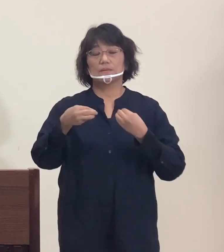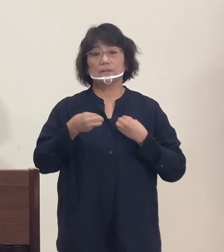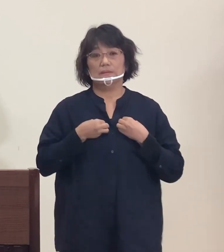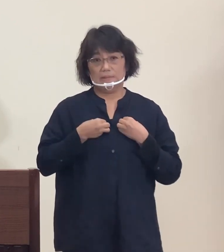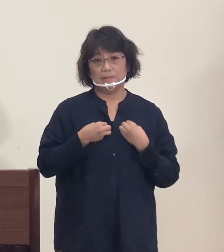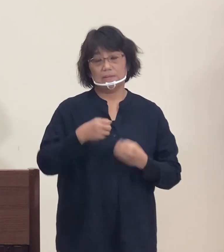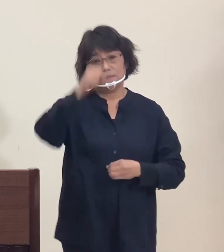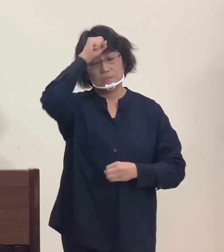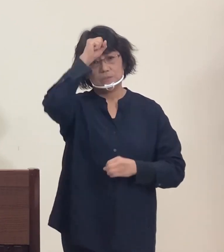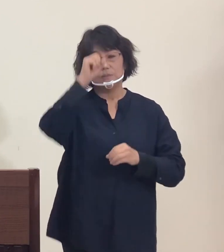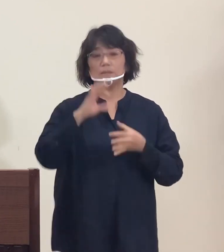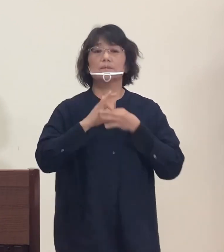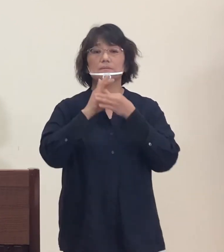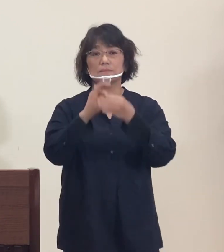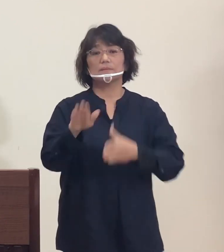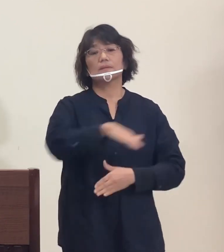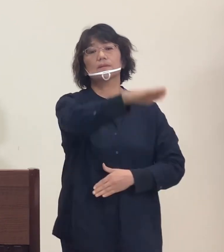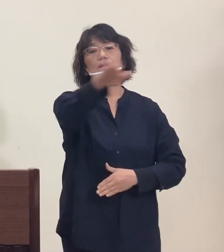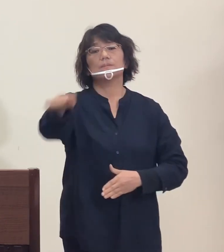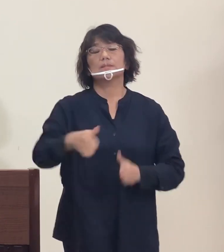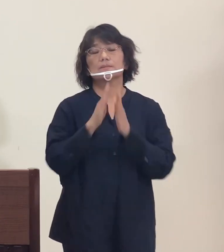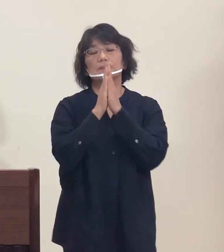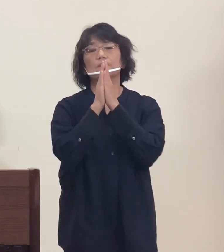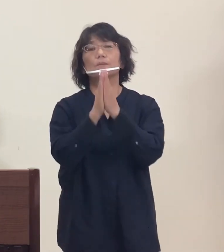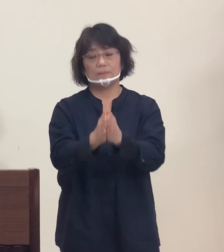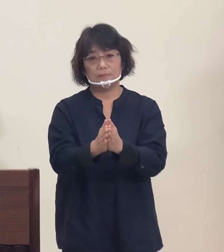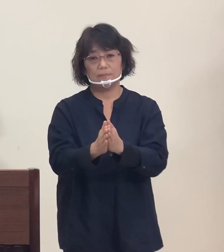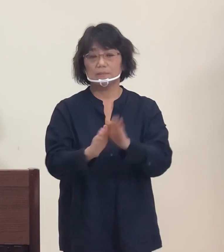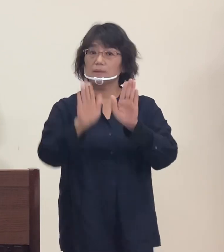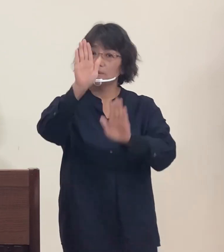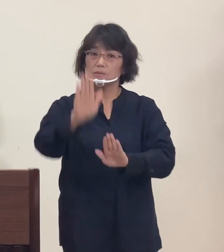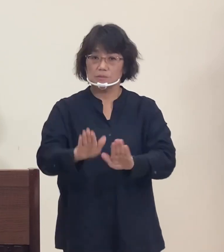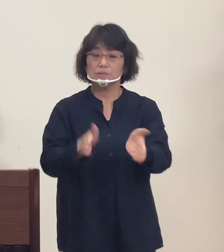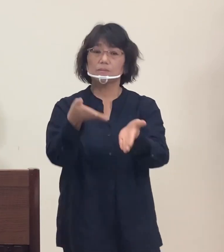with a few requests and a briefing of the current situation.